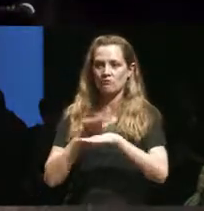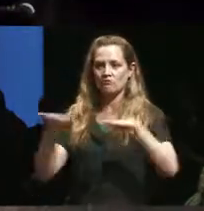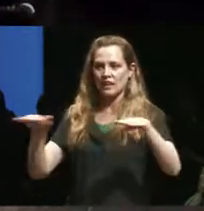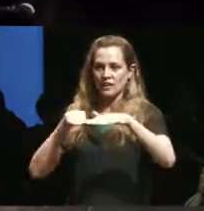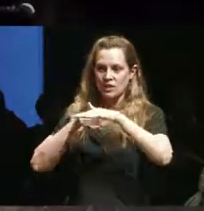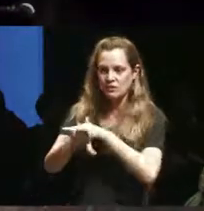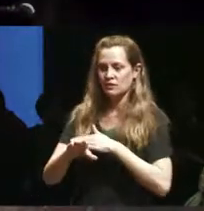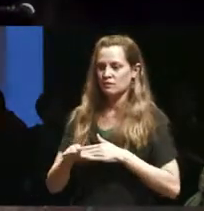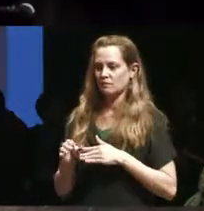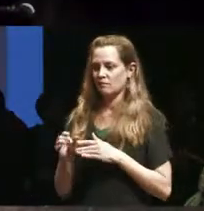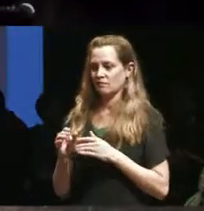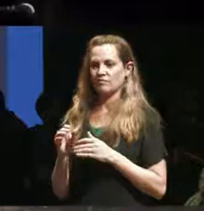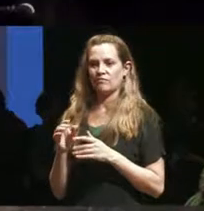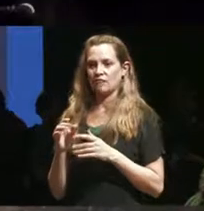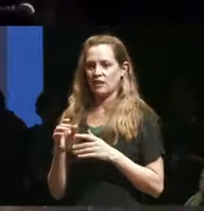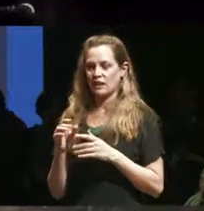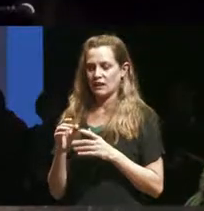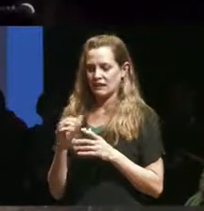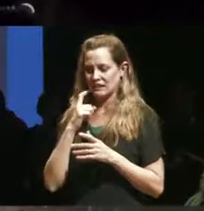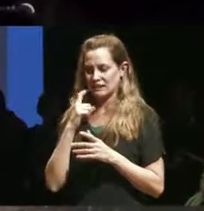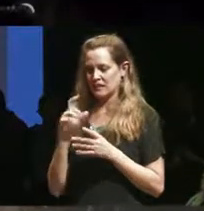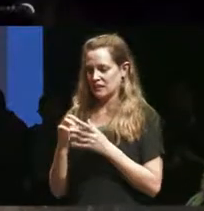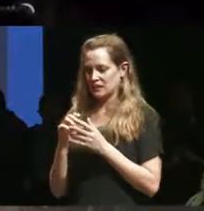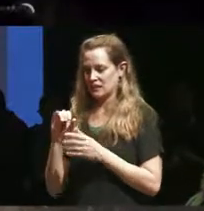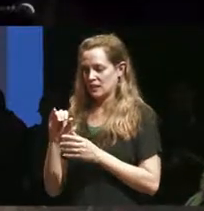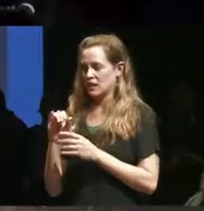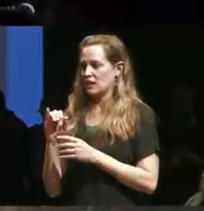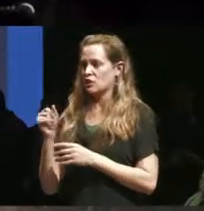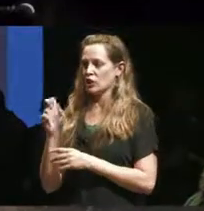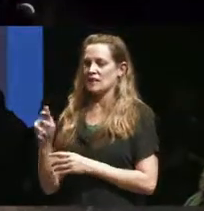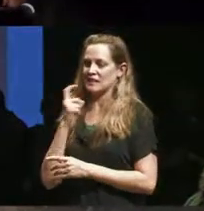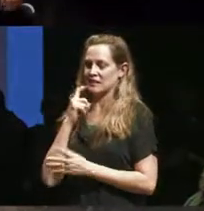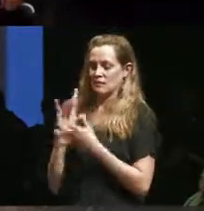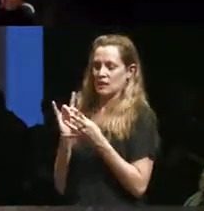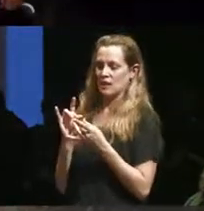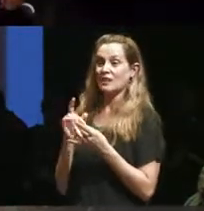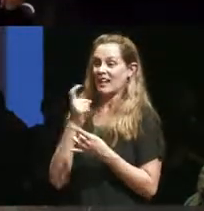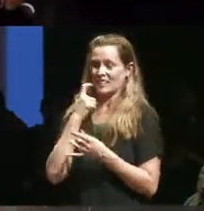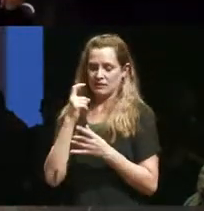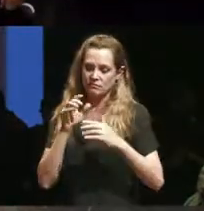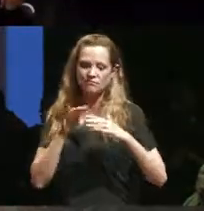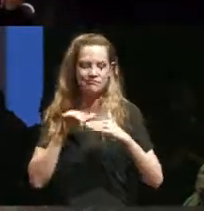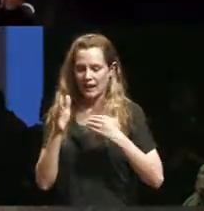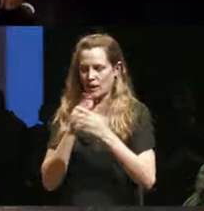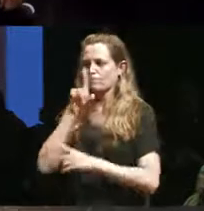in the institution that was just mentioned by Justin earlier but I won't restate the name now but we were about to go on stage to show that it was an